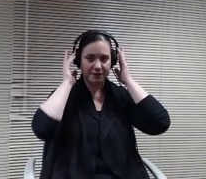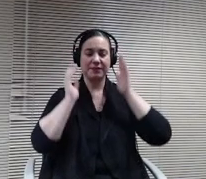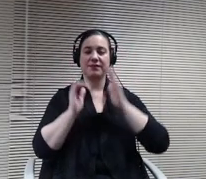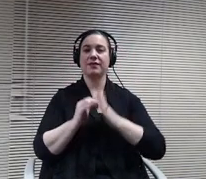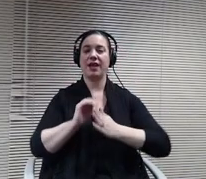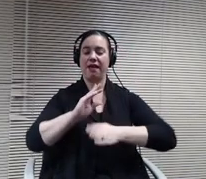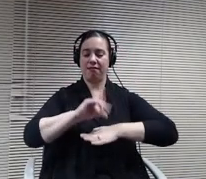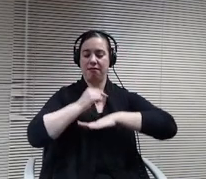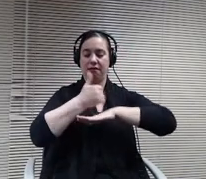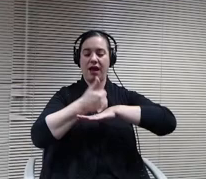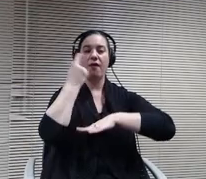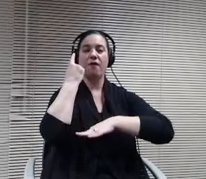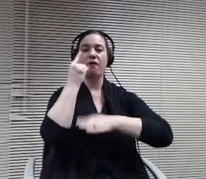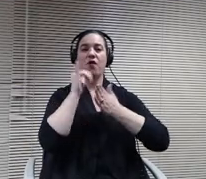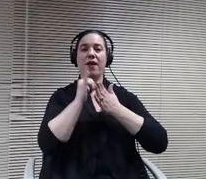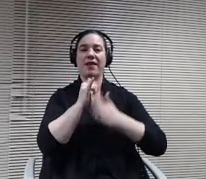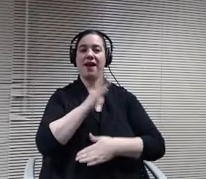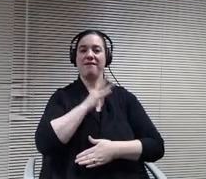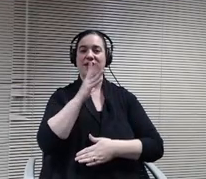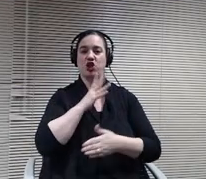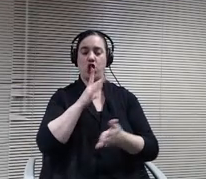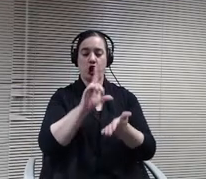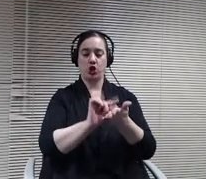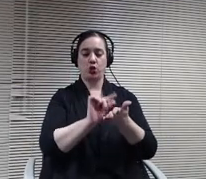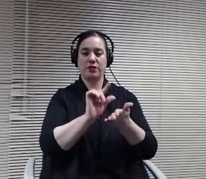alternative dissemination of bids and quotes. Doctor